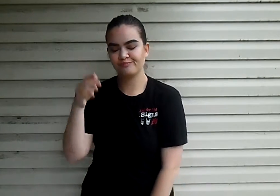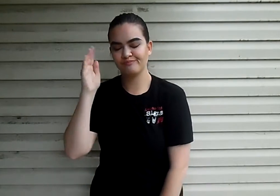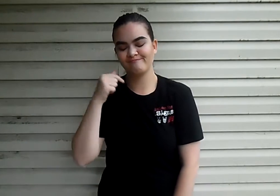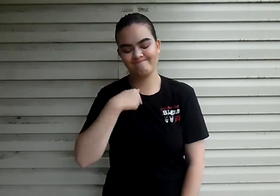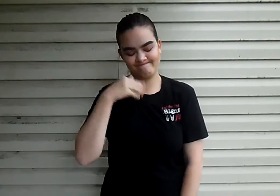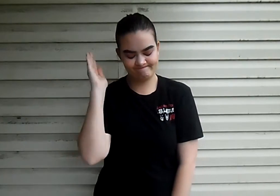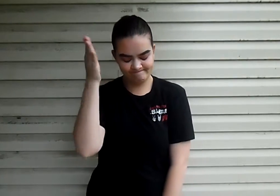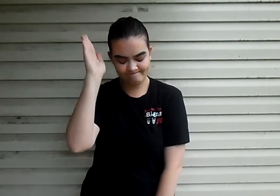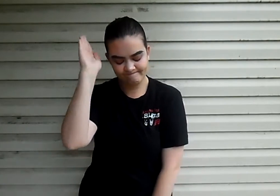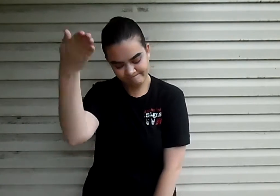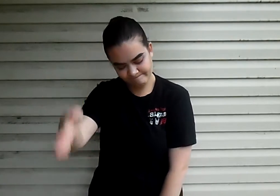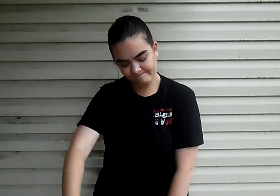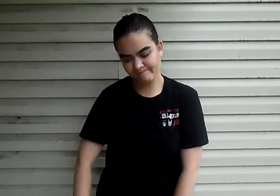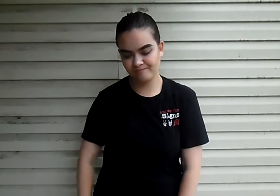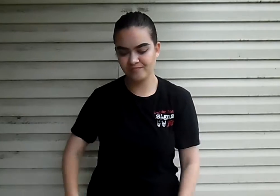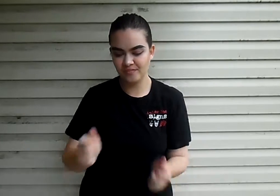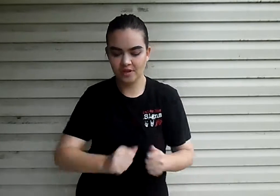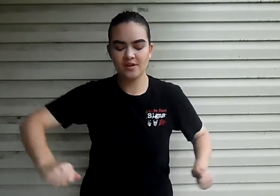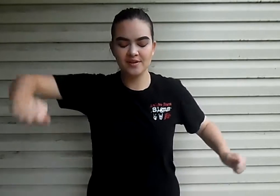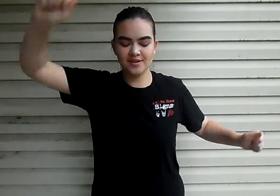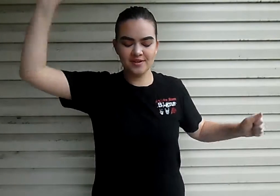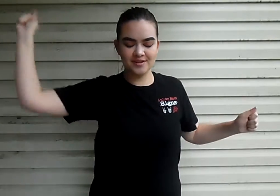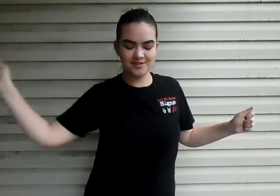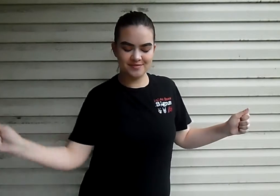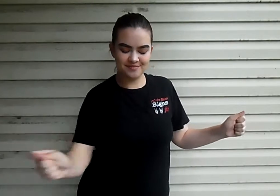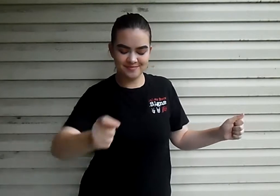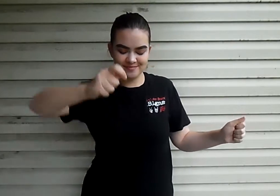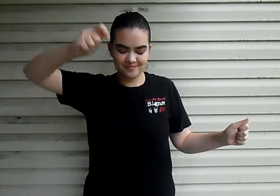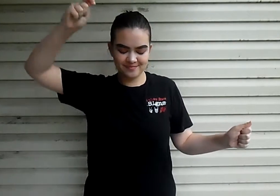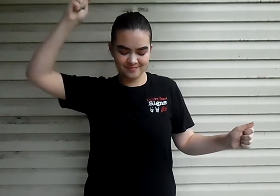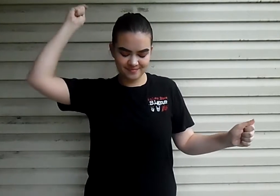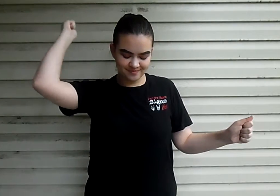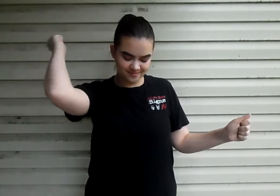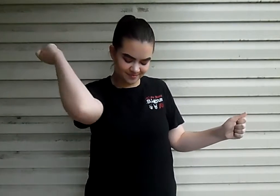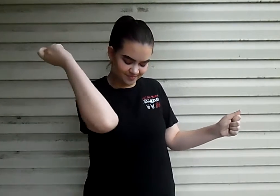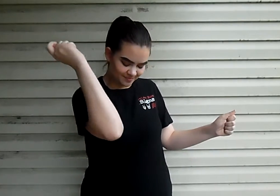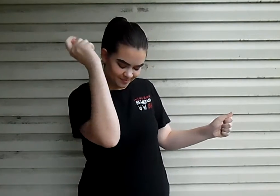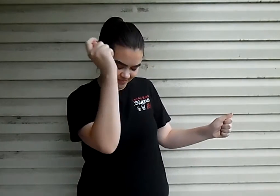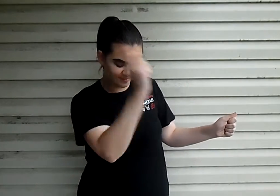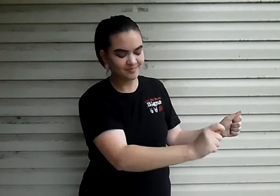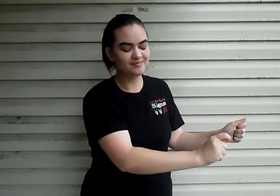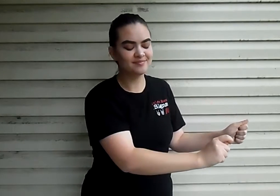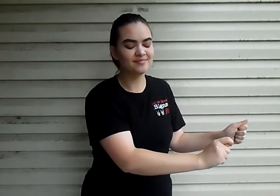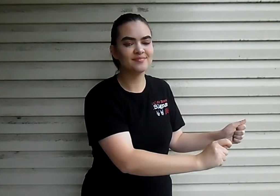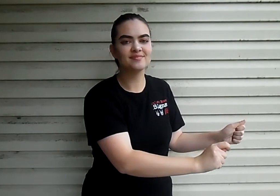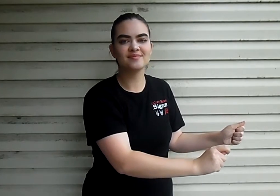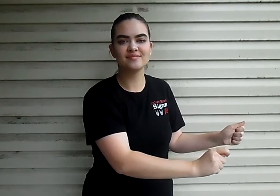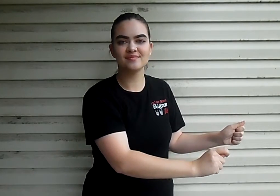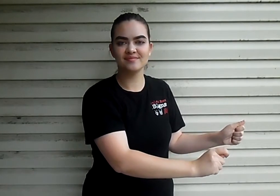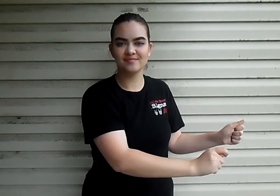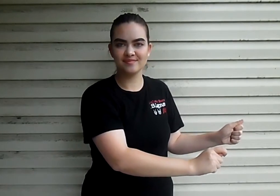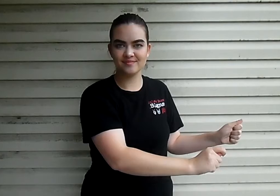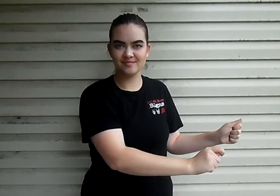Not at least till I have to Down and to the left